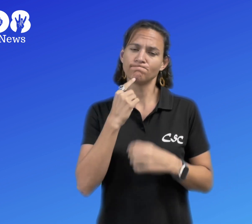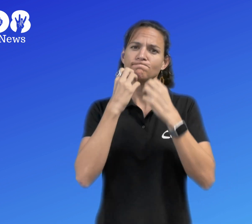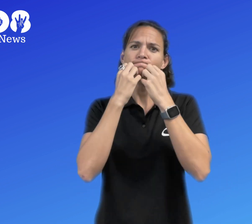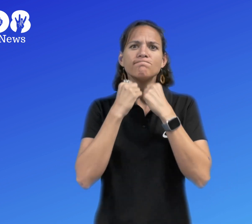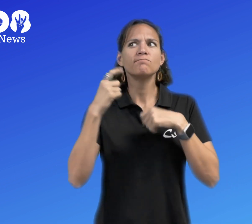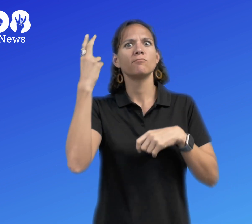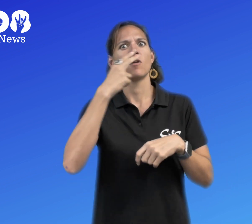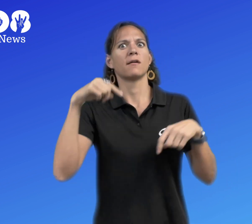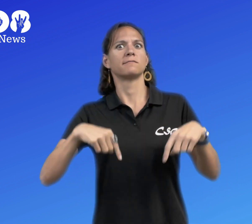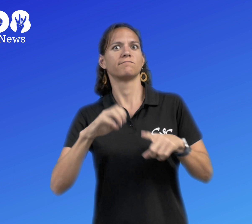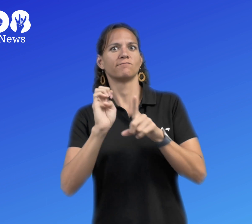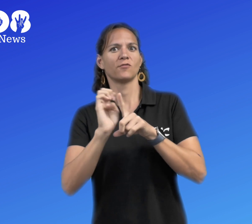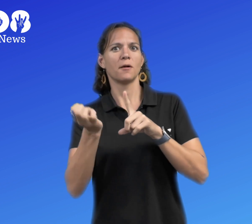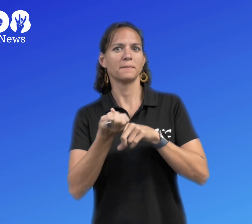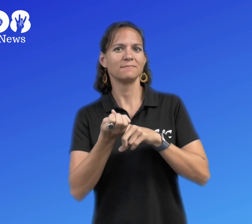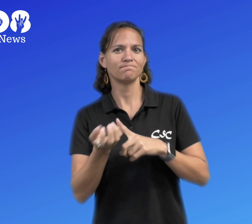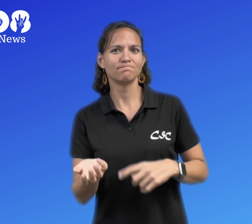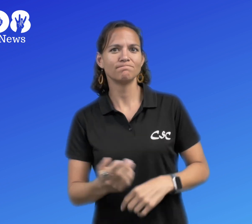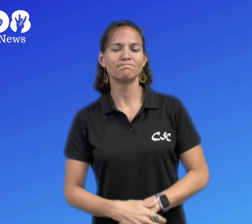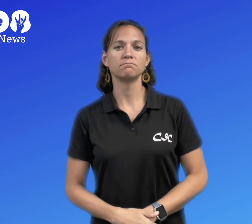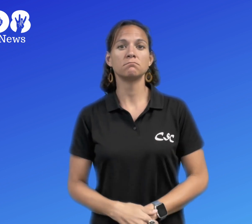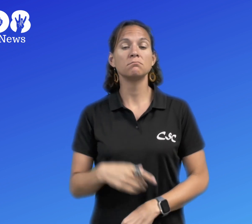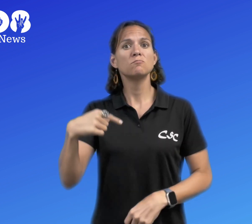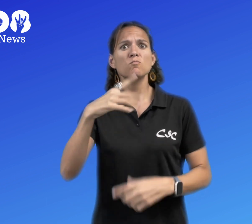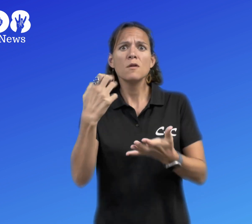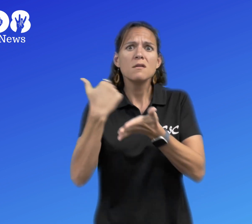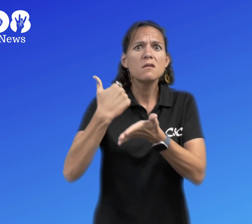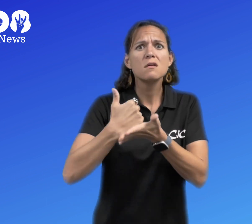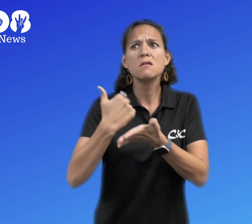Hawaii’s environment is precious.